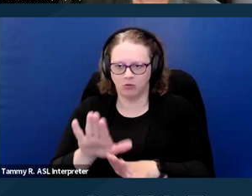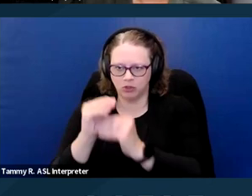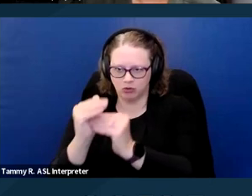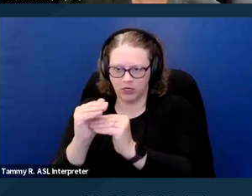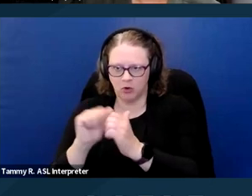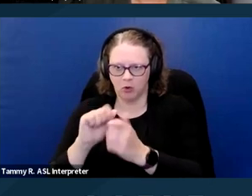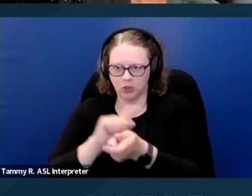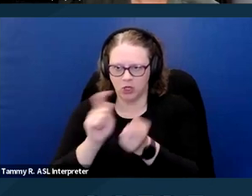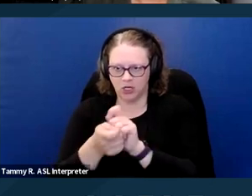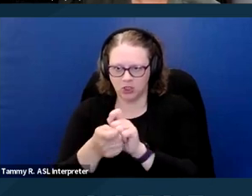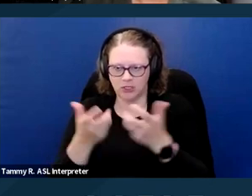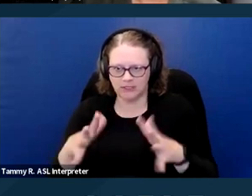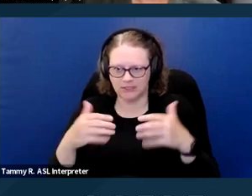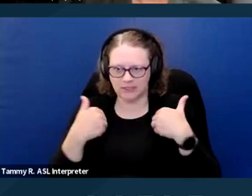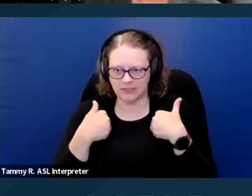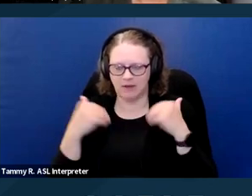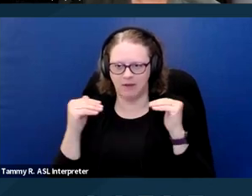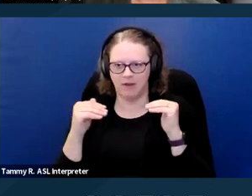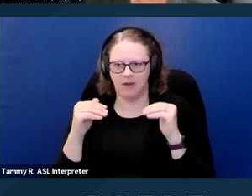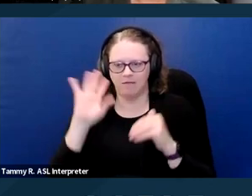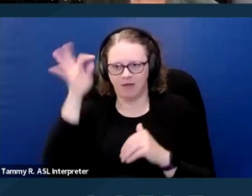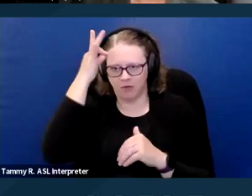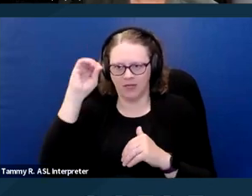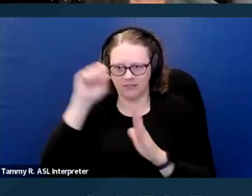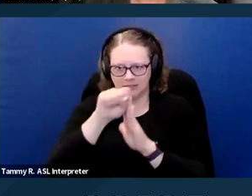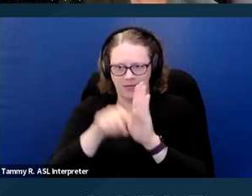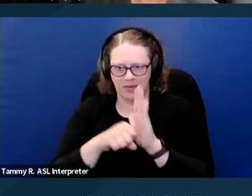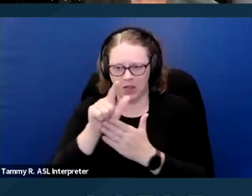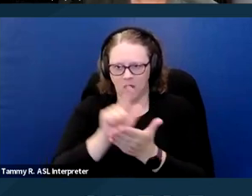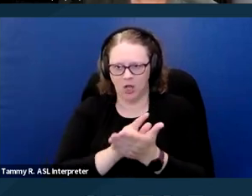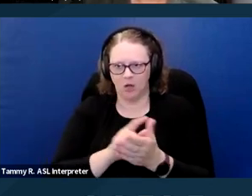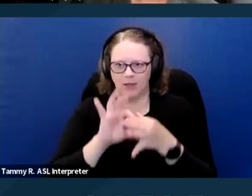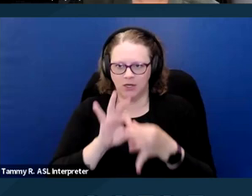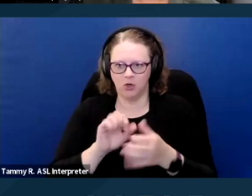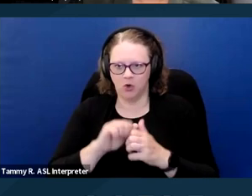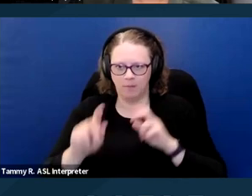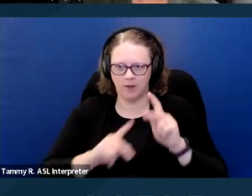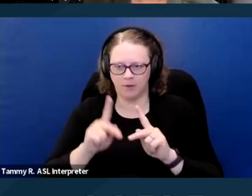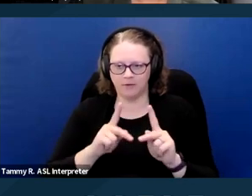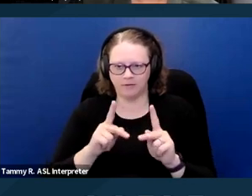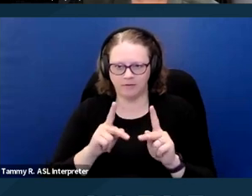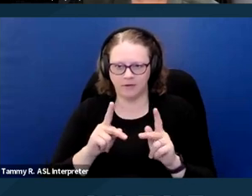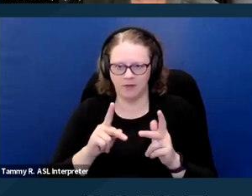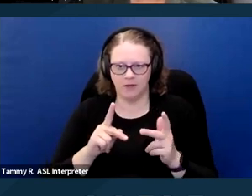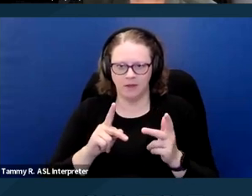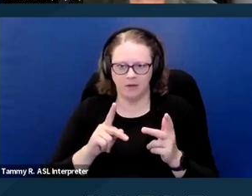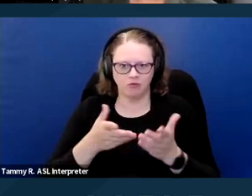and state law related to a person's rights for reasonable accommodation and equal access to housing.